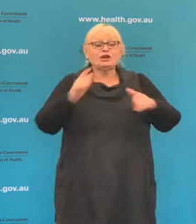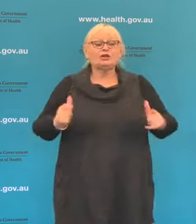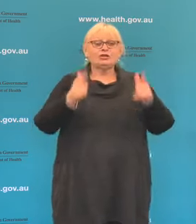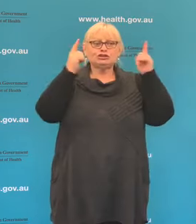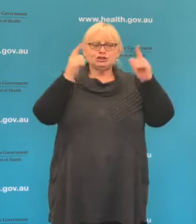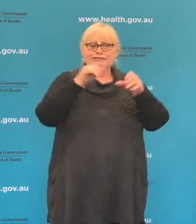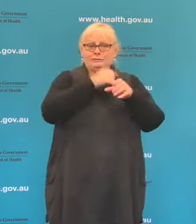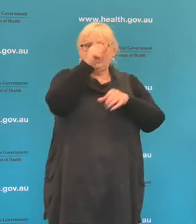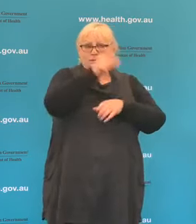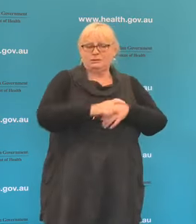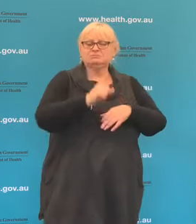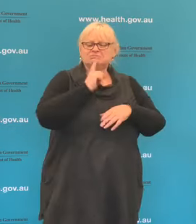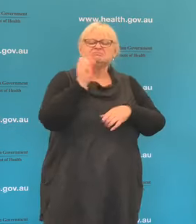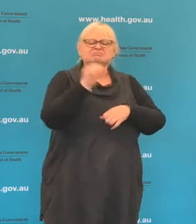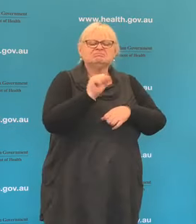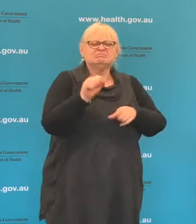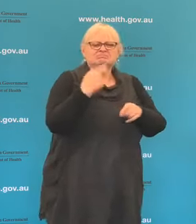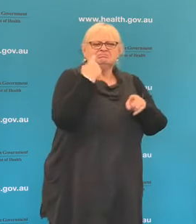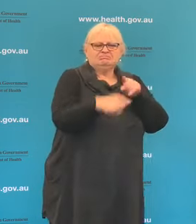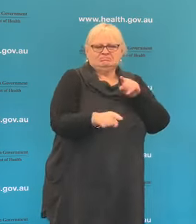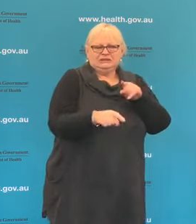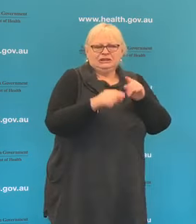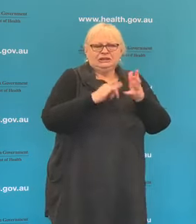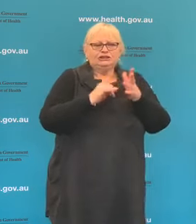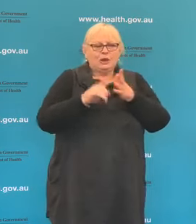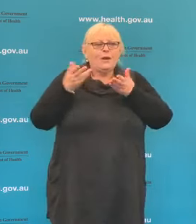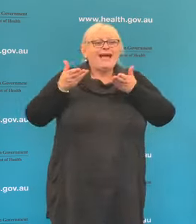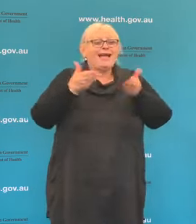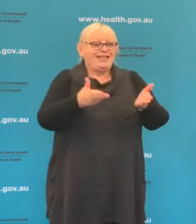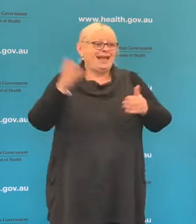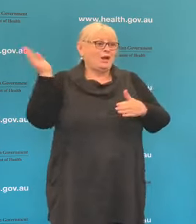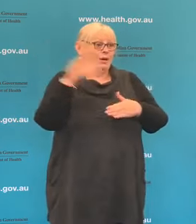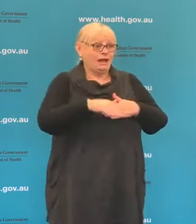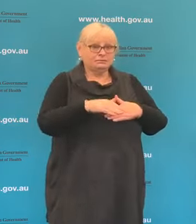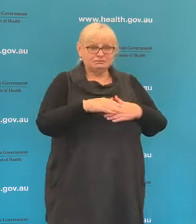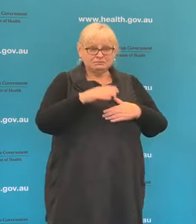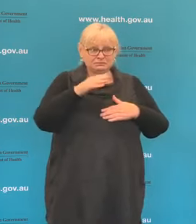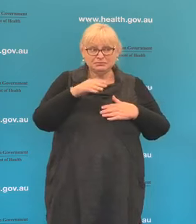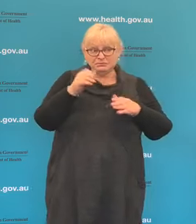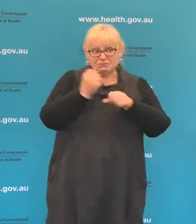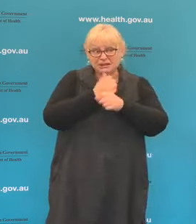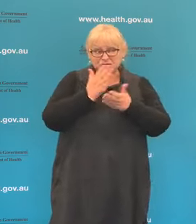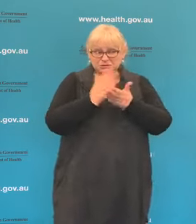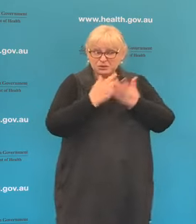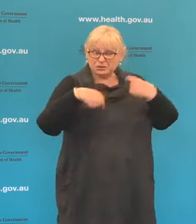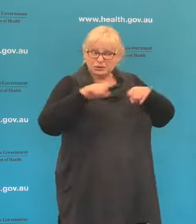reassurances can you provide the Australian community that it's okay to let this team into their country?